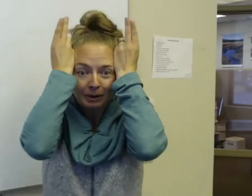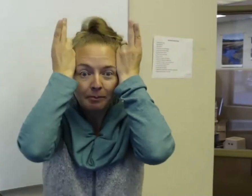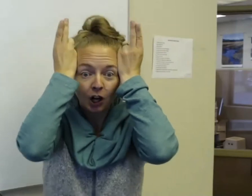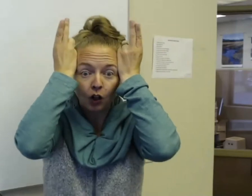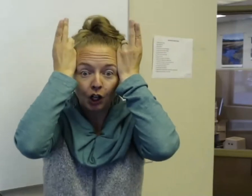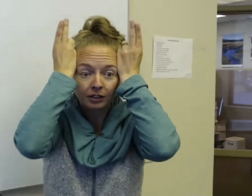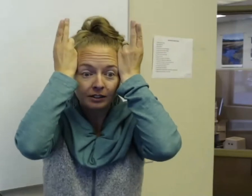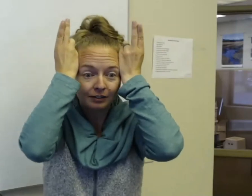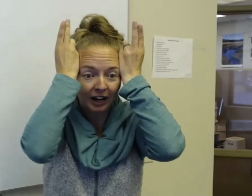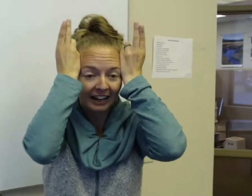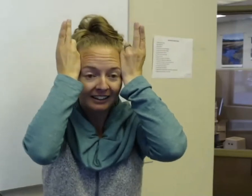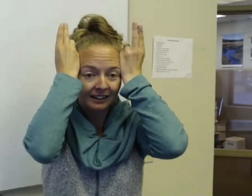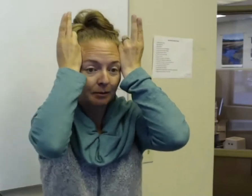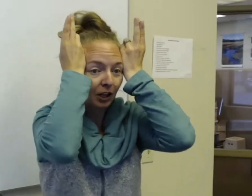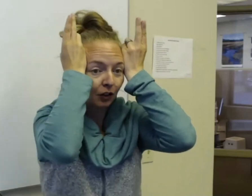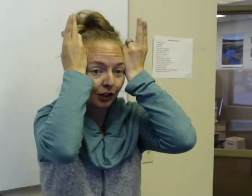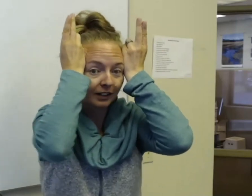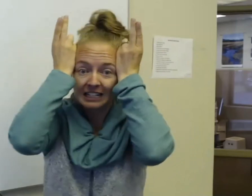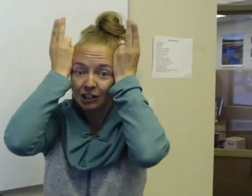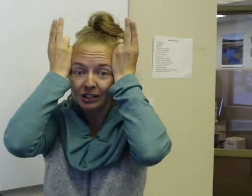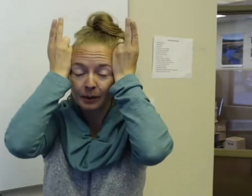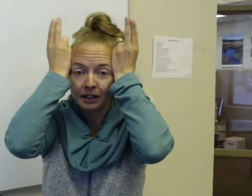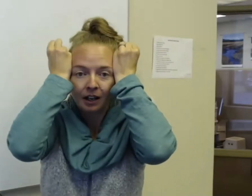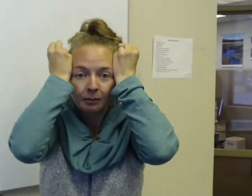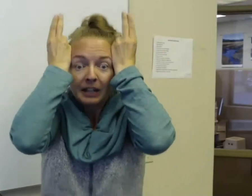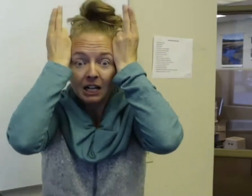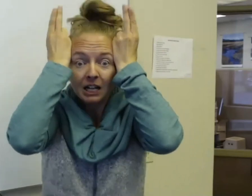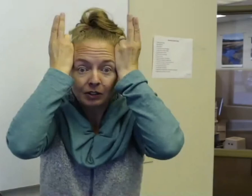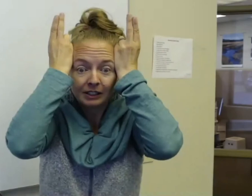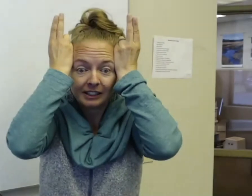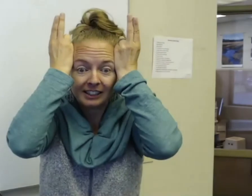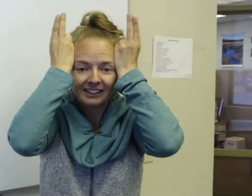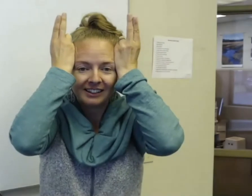can be alert, right? It could be alert. They can hear something. Maybe they got startled, or